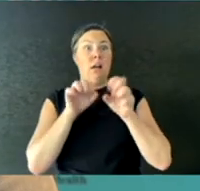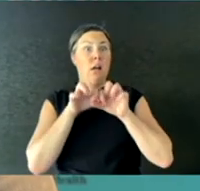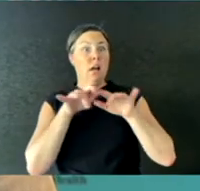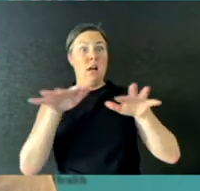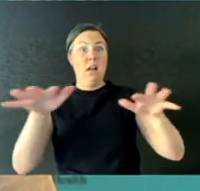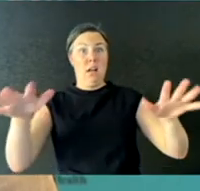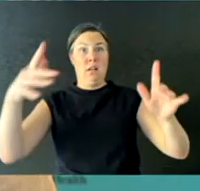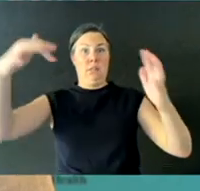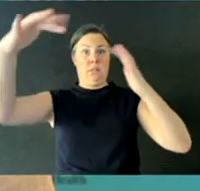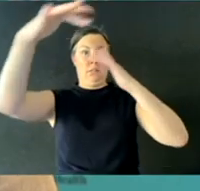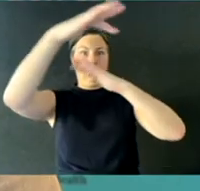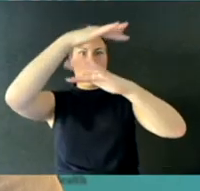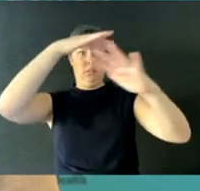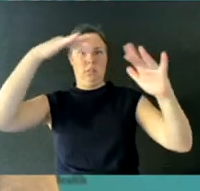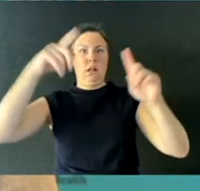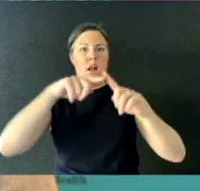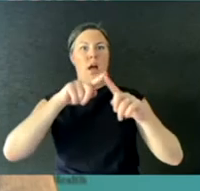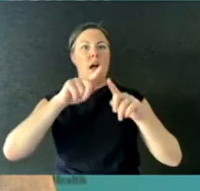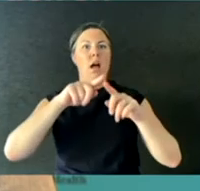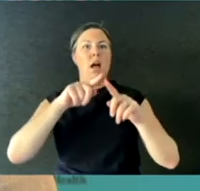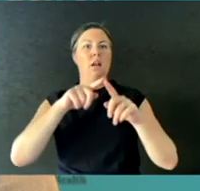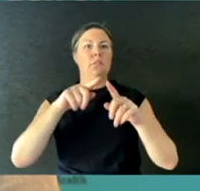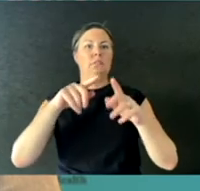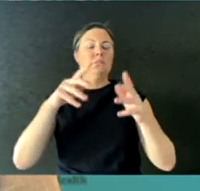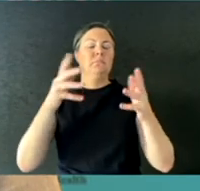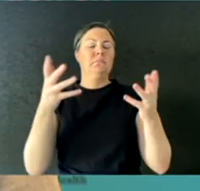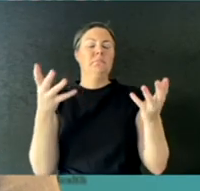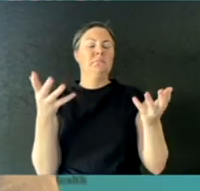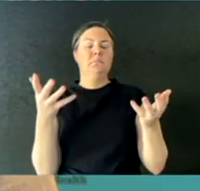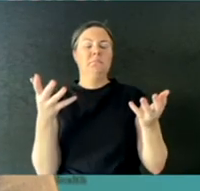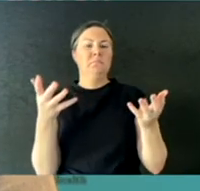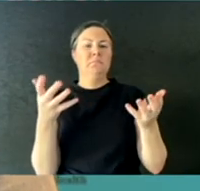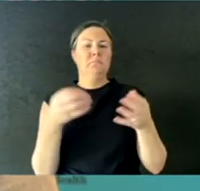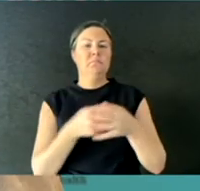which is not quite airborne transmission in the purest sense of the word.